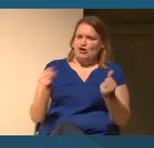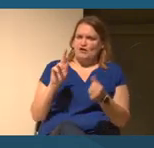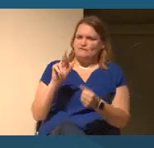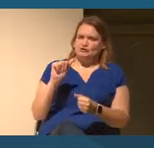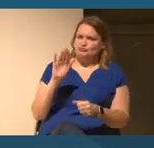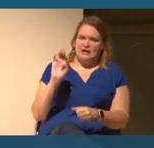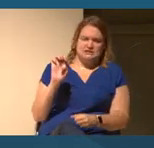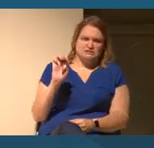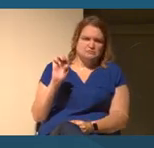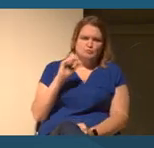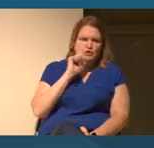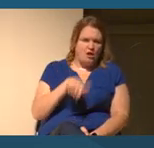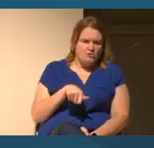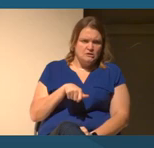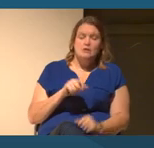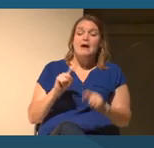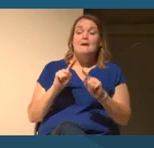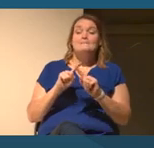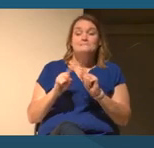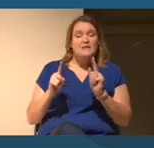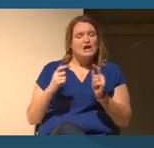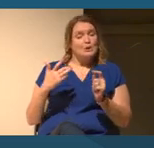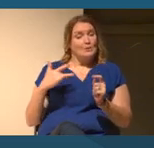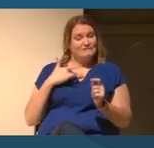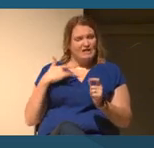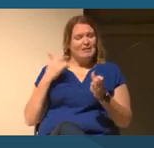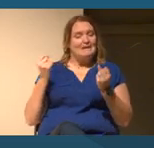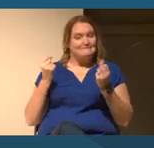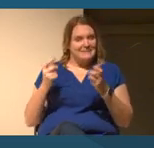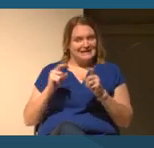But we felt there were specific arenas, there are many arenas around race, but there were